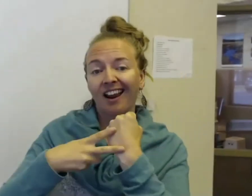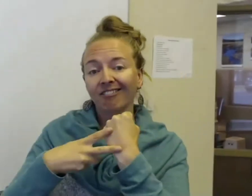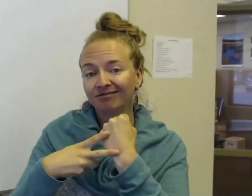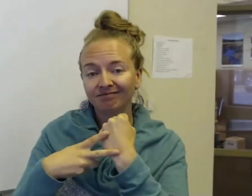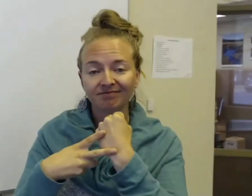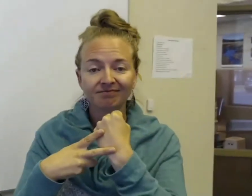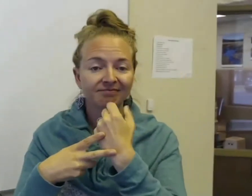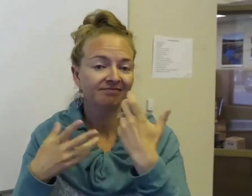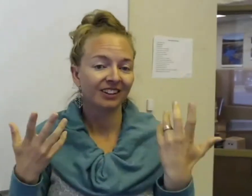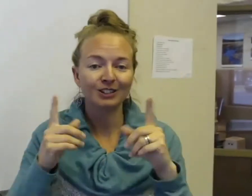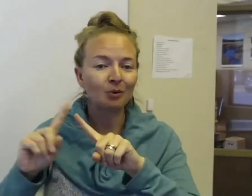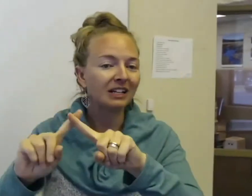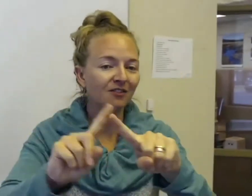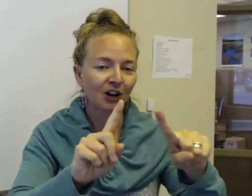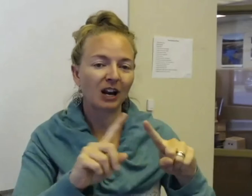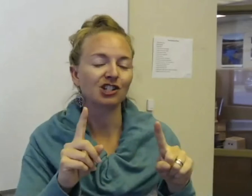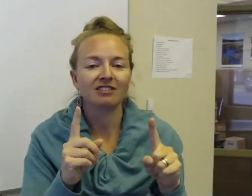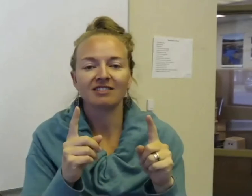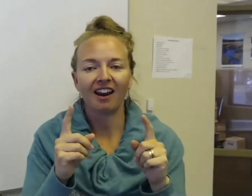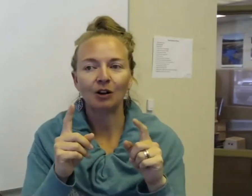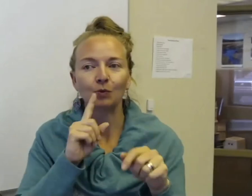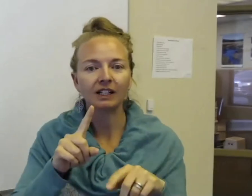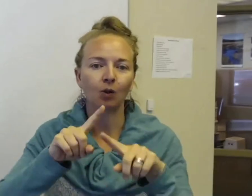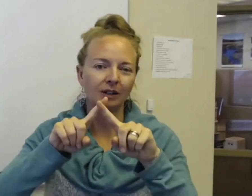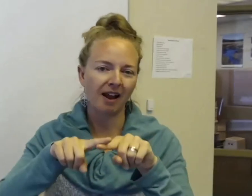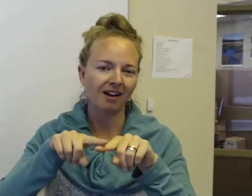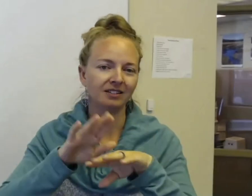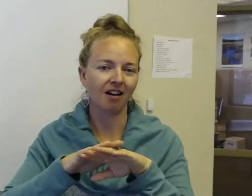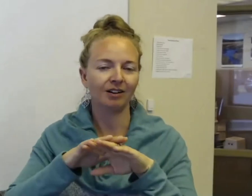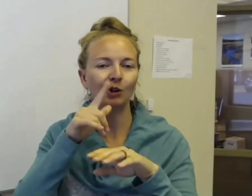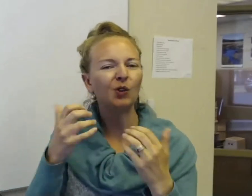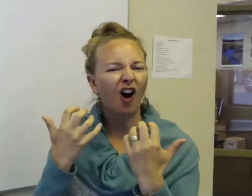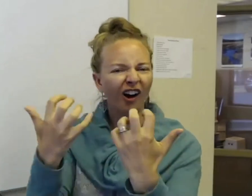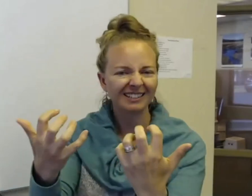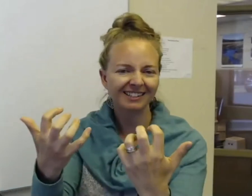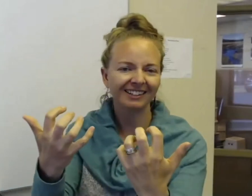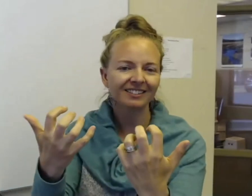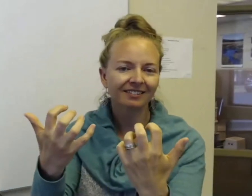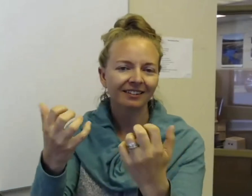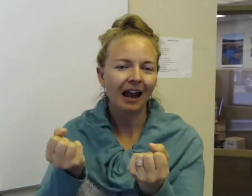There's so many different variations, and it really depends on who the audience is,